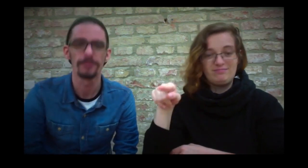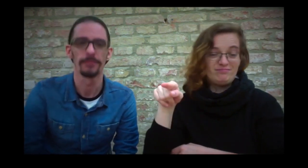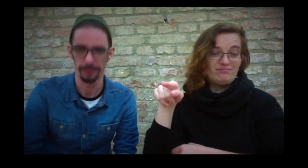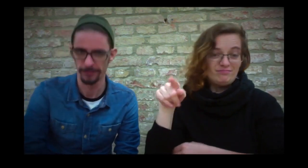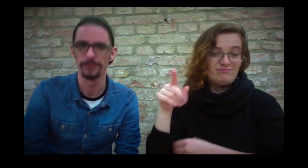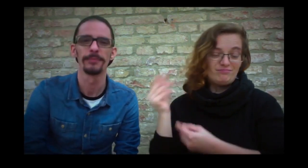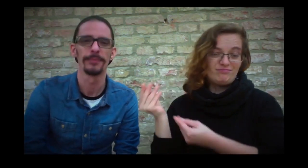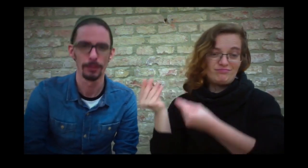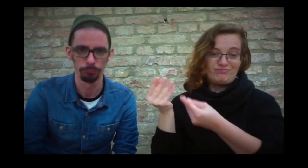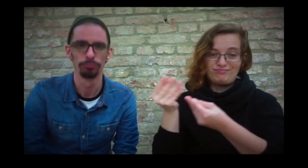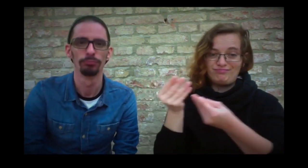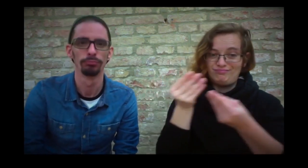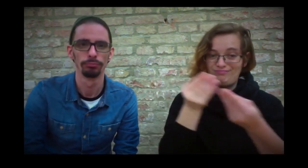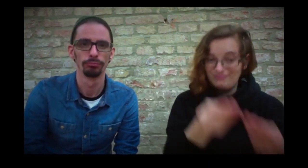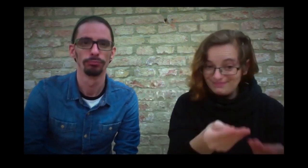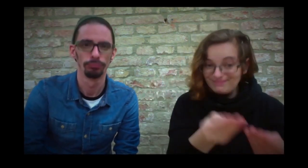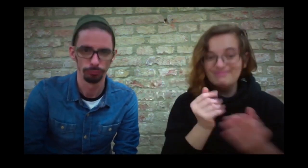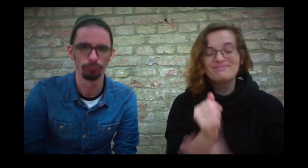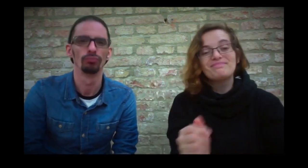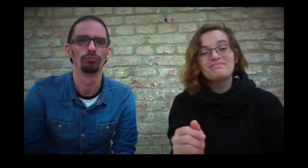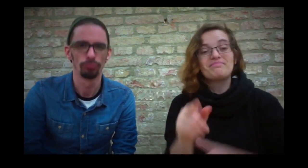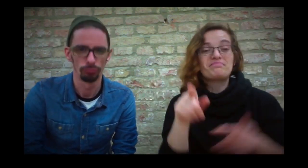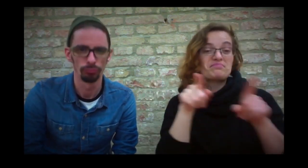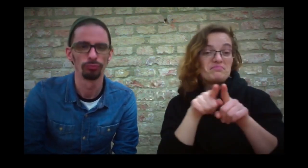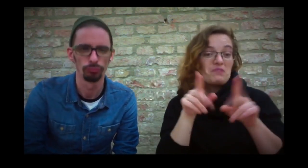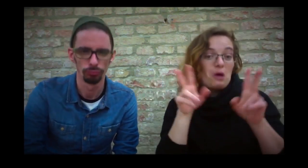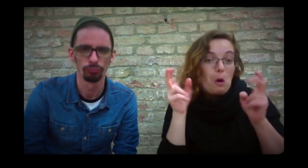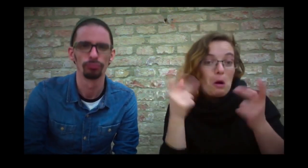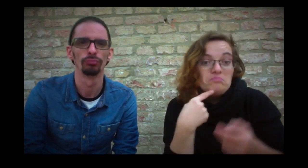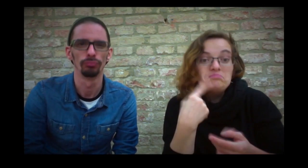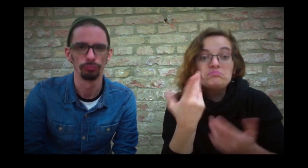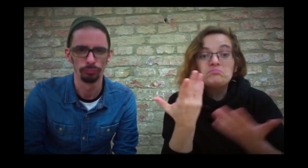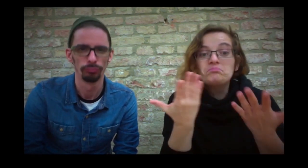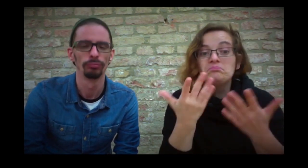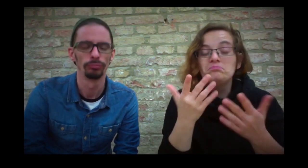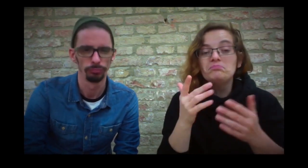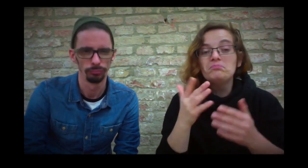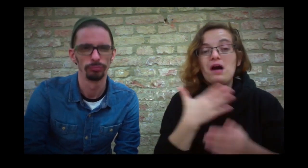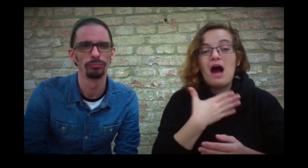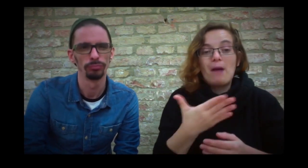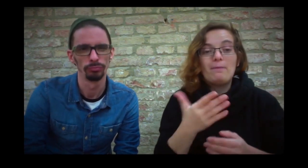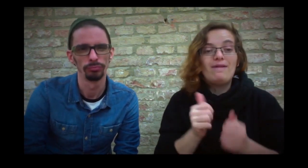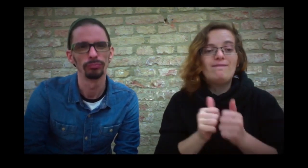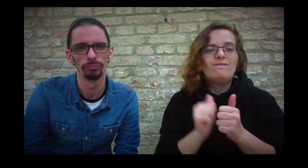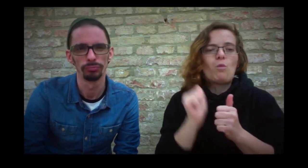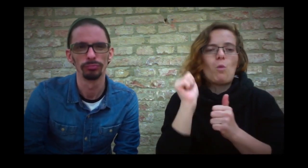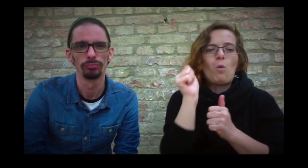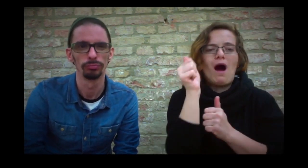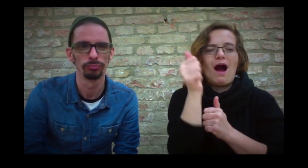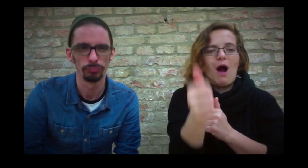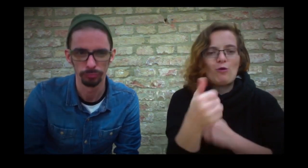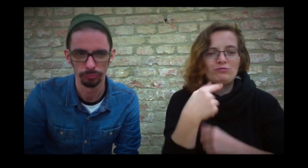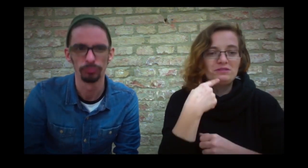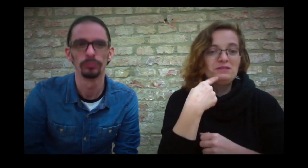She had once these three magical powers and she has inherited them within the family line. Melinda Warren had also predicted that